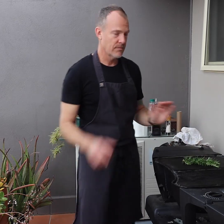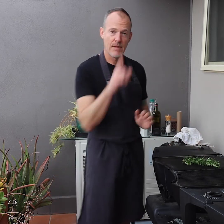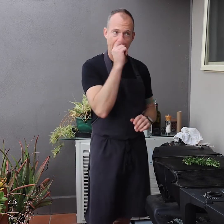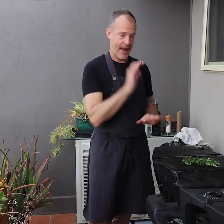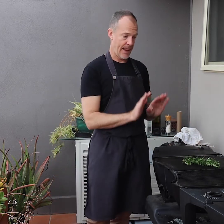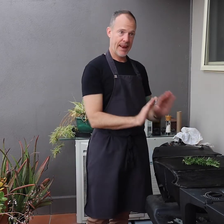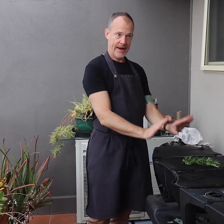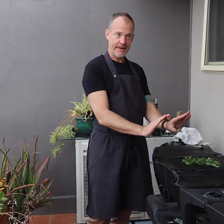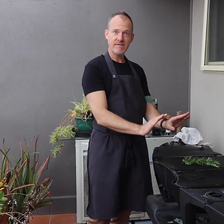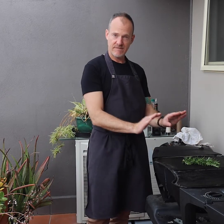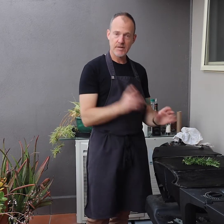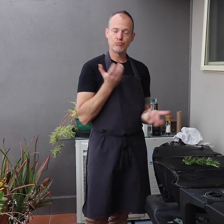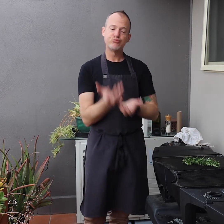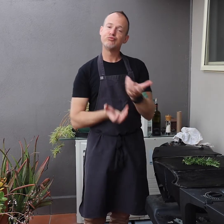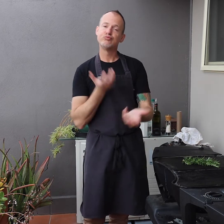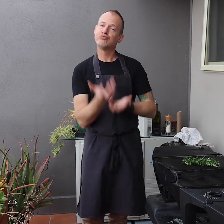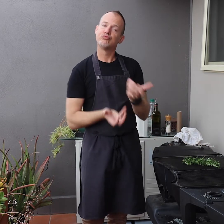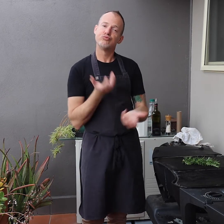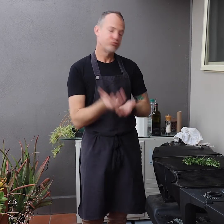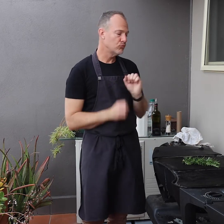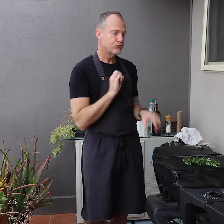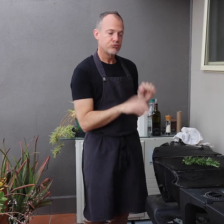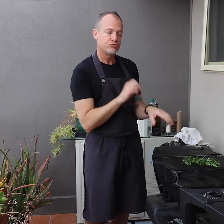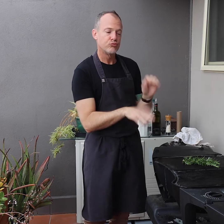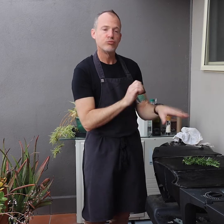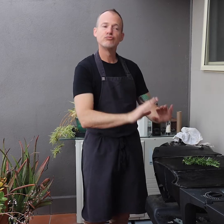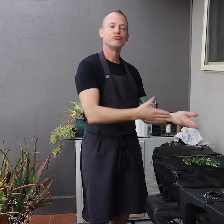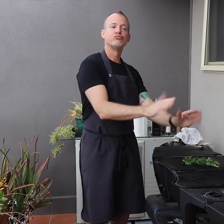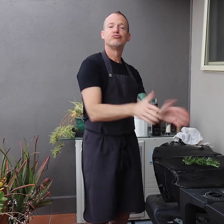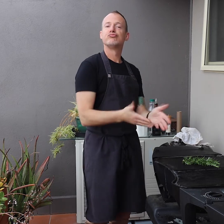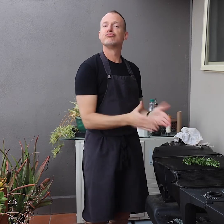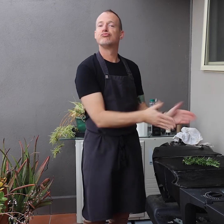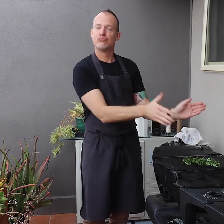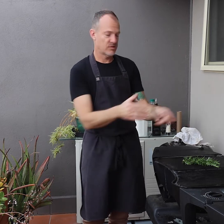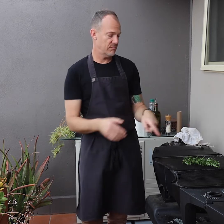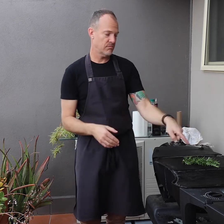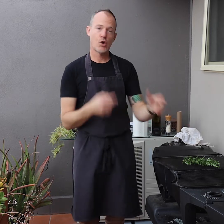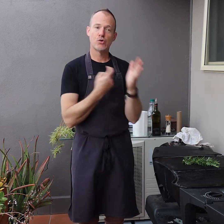You can leave the rosemary there as you cook your food.